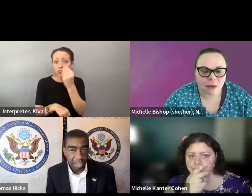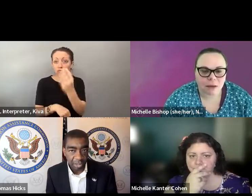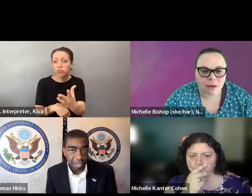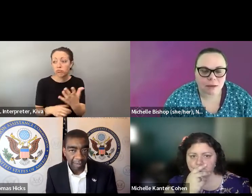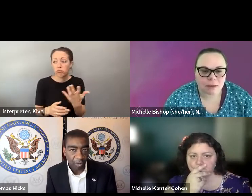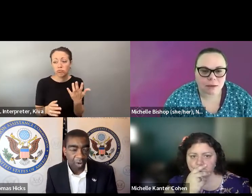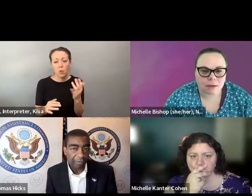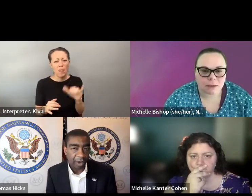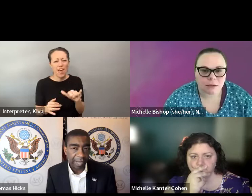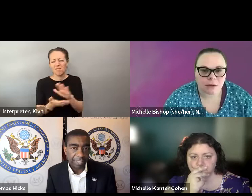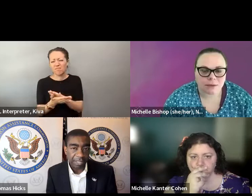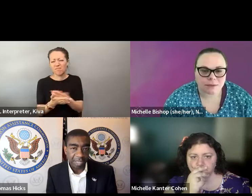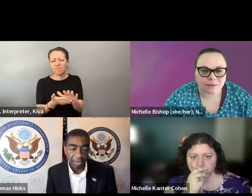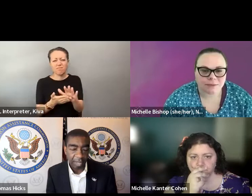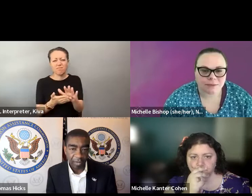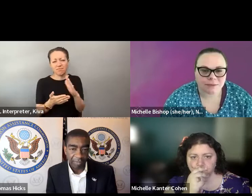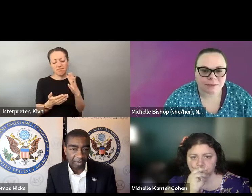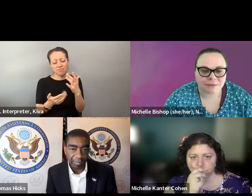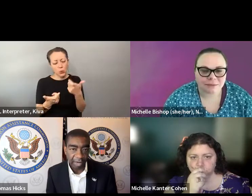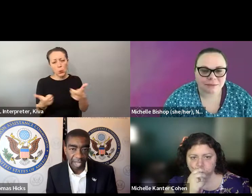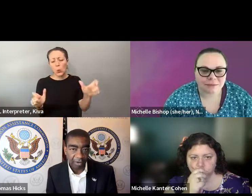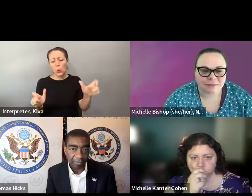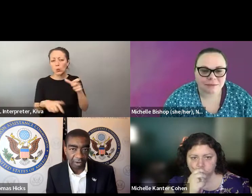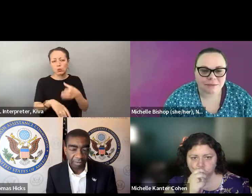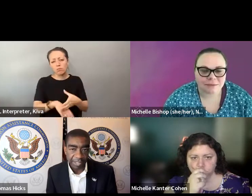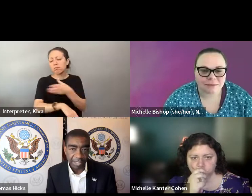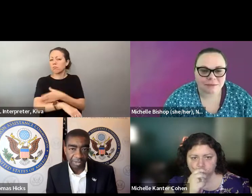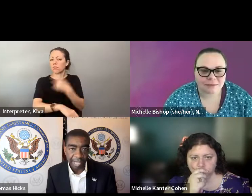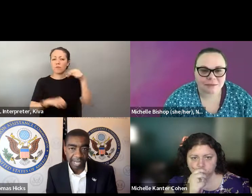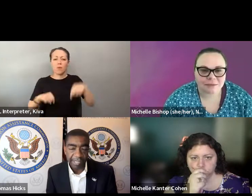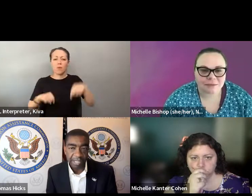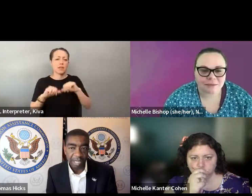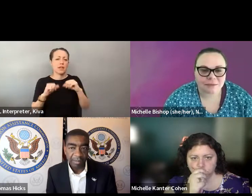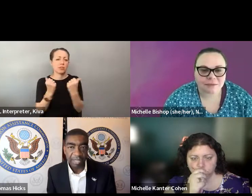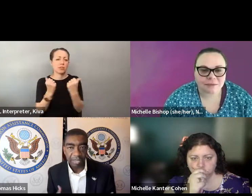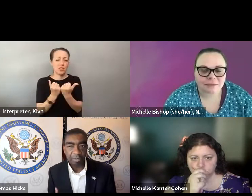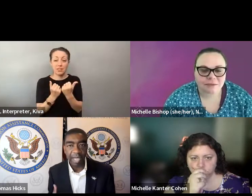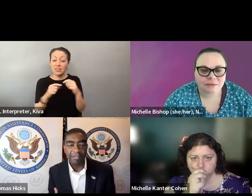improving accessibility. And he is attending this I actually agree with Michelle, with Michelle, just said, but also the fact that the Eac has now hired someone who's sold job is to work with improving accessibility and he's attending this conference today, as well, and I think that that's a huge step forward for conference today as well. And I think that that's a huge